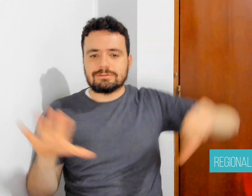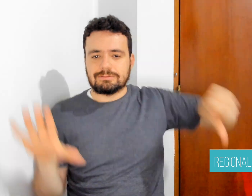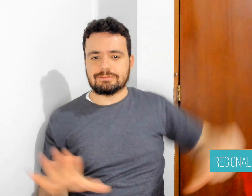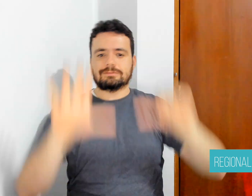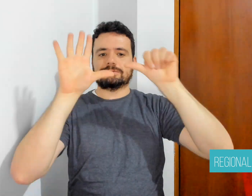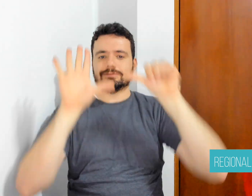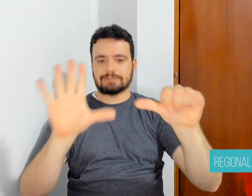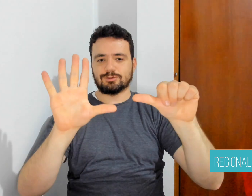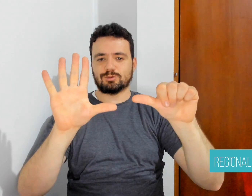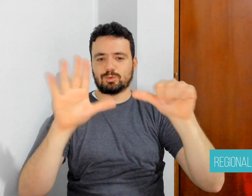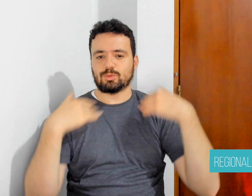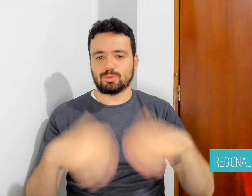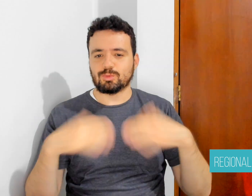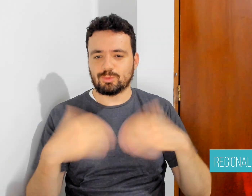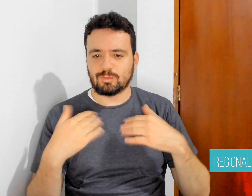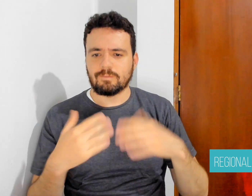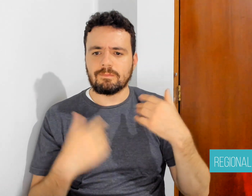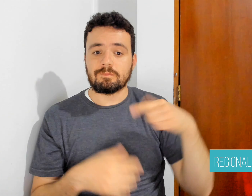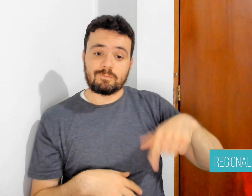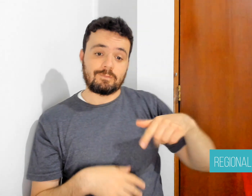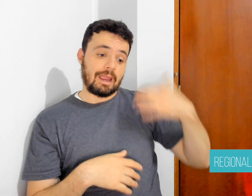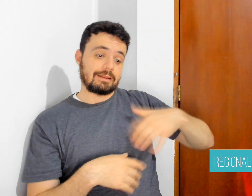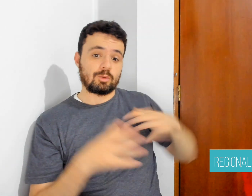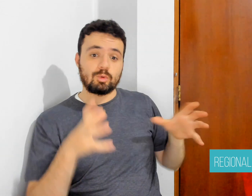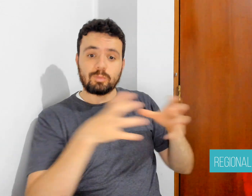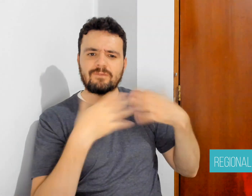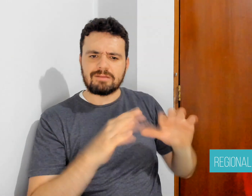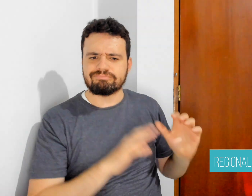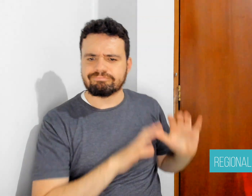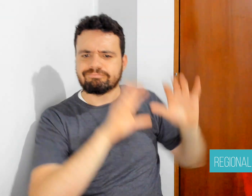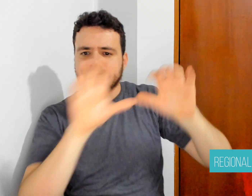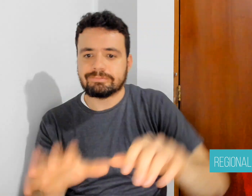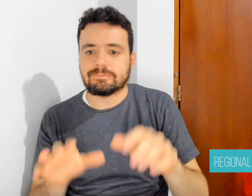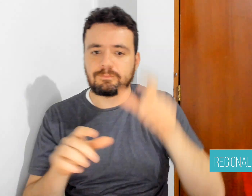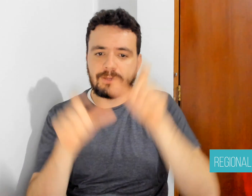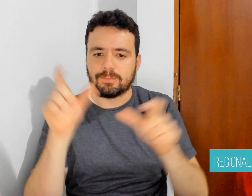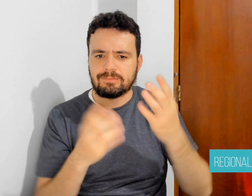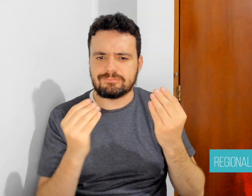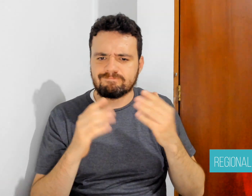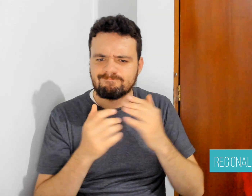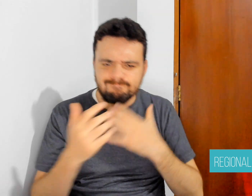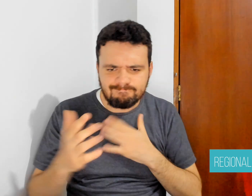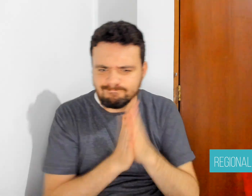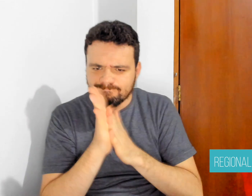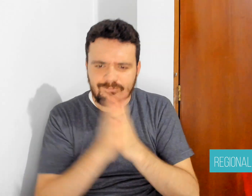very hard to make a championship that will be remembered.